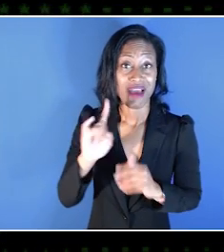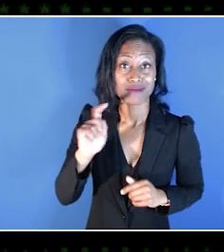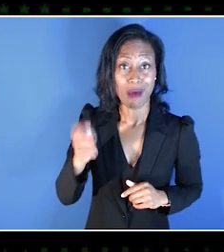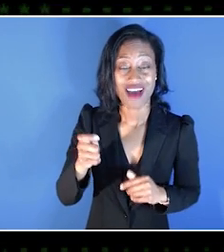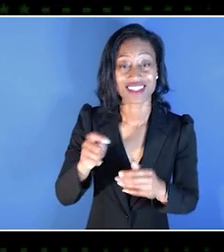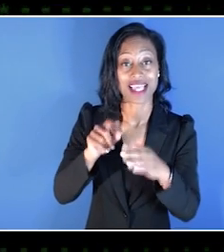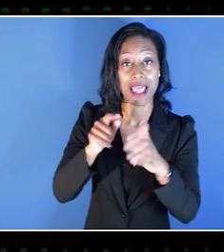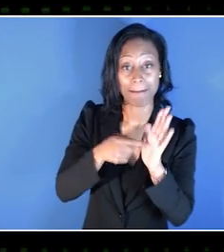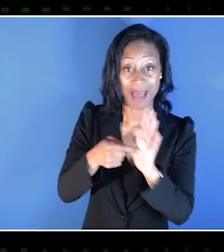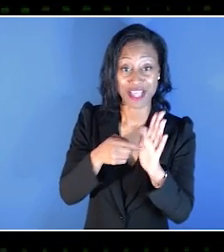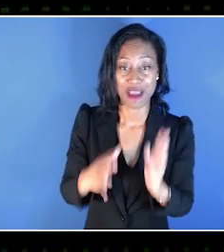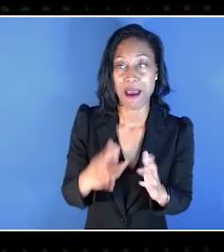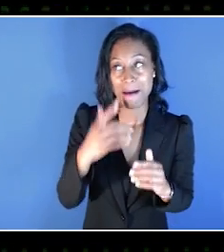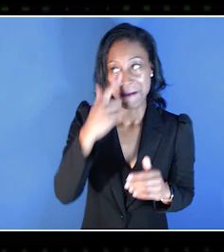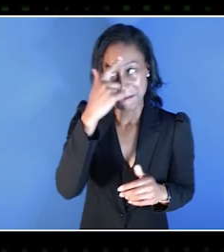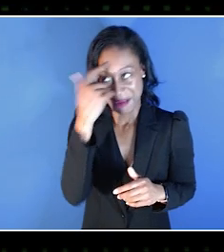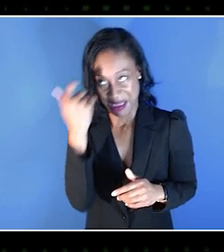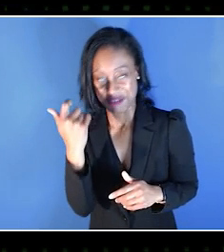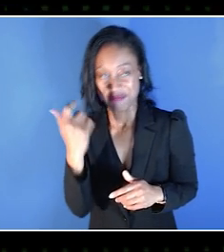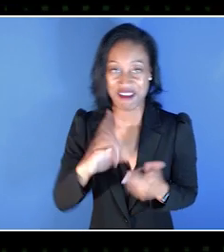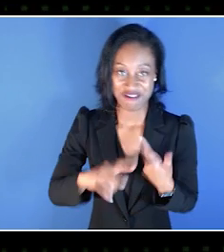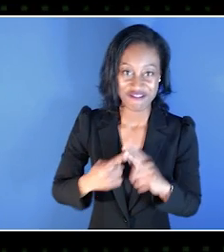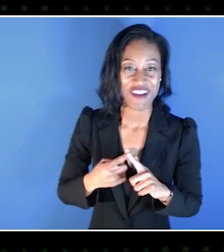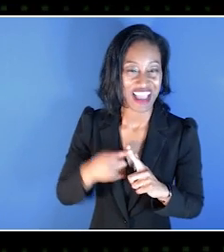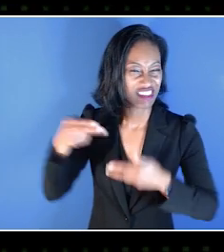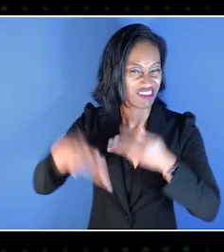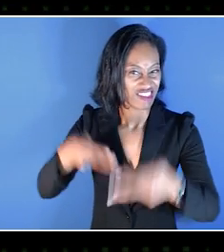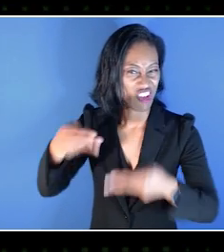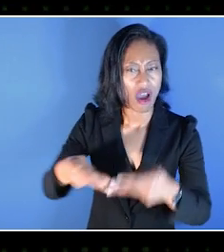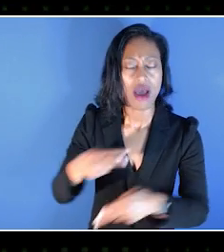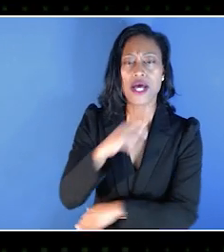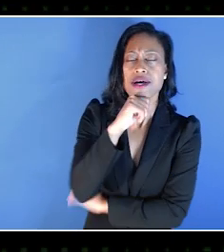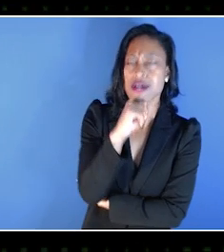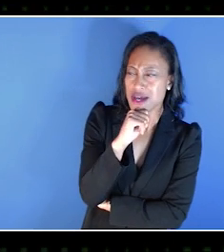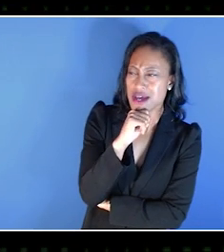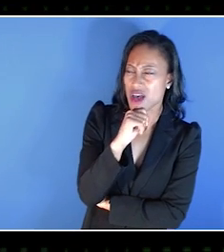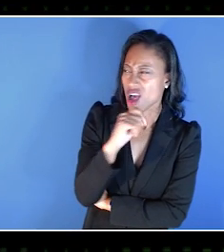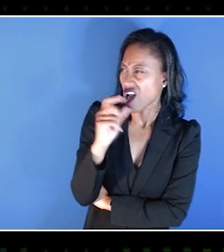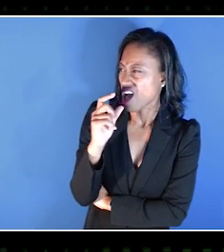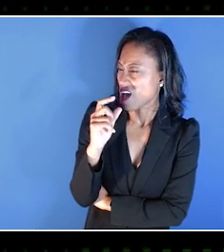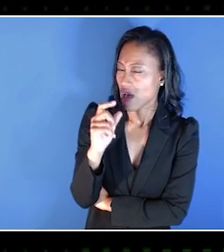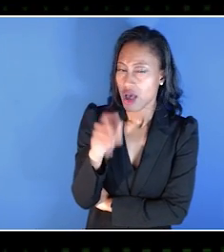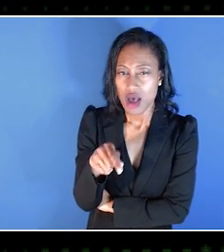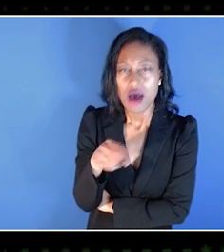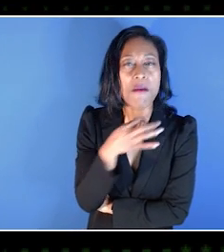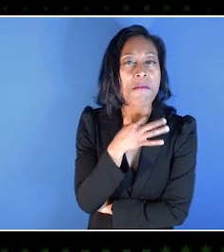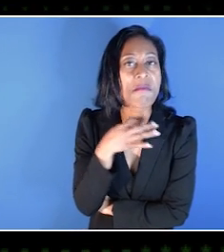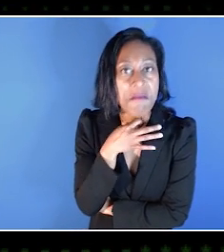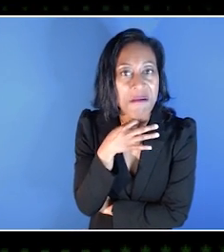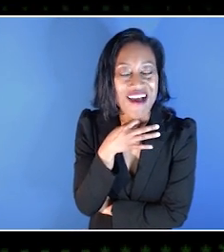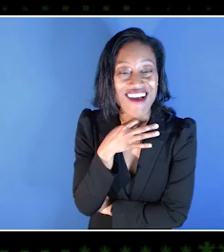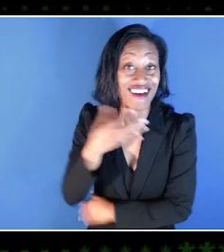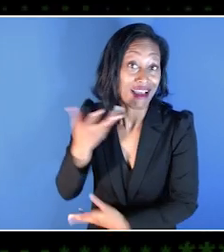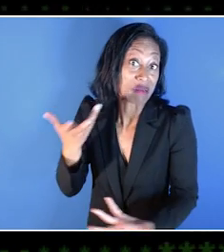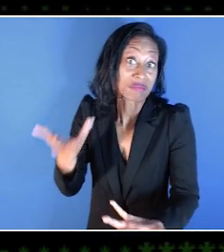when a lot of my friends in the gaming community joined up and I went, "Huh. What's that?" And looked into it.